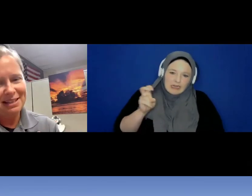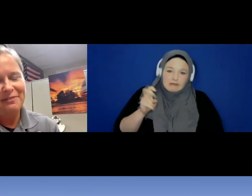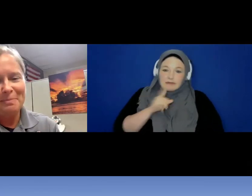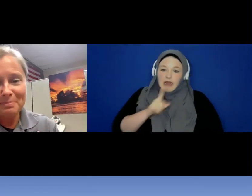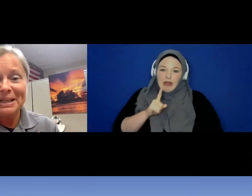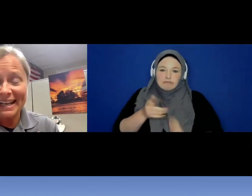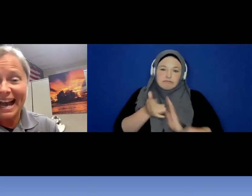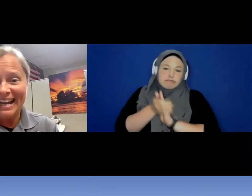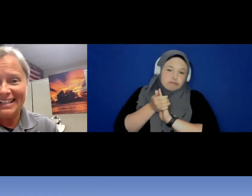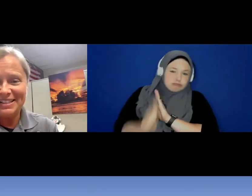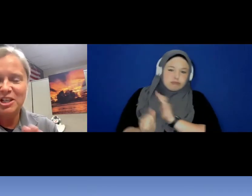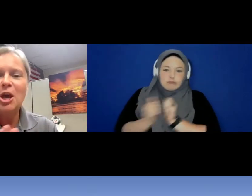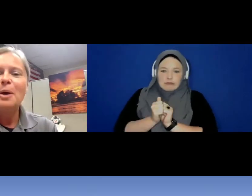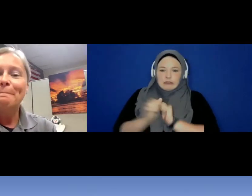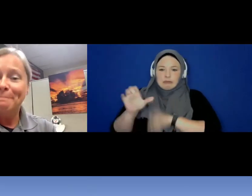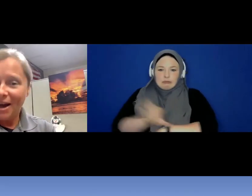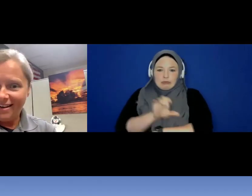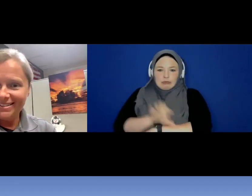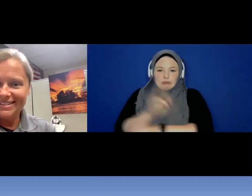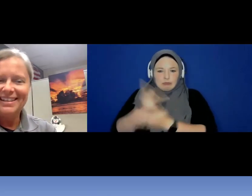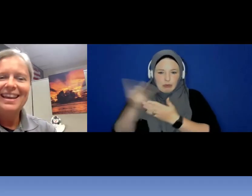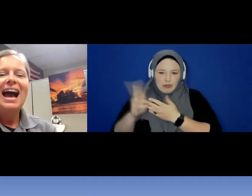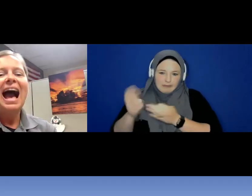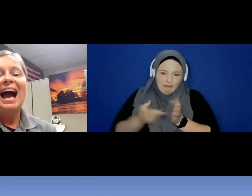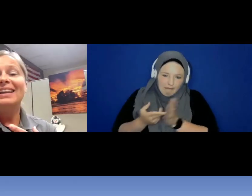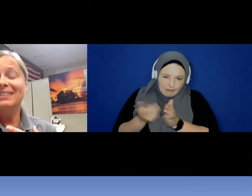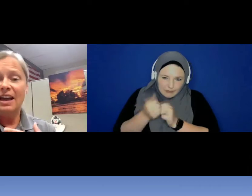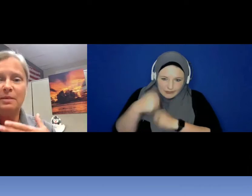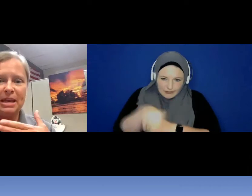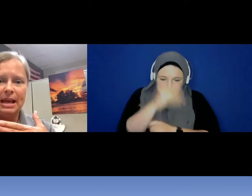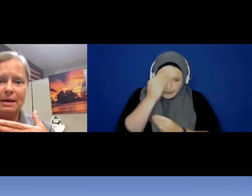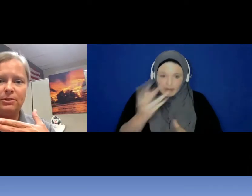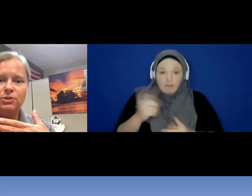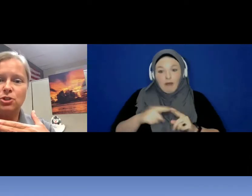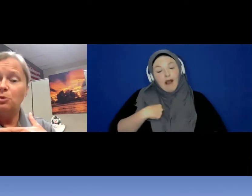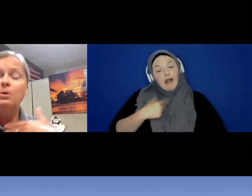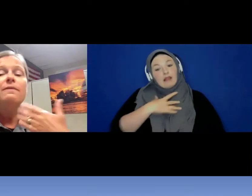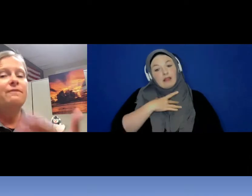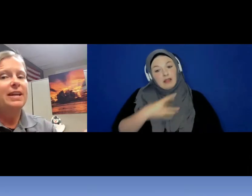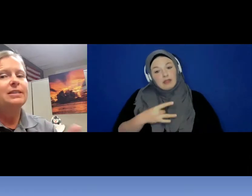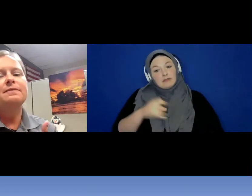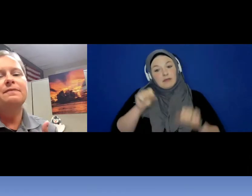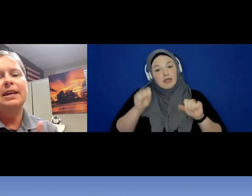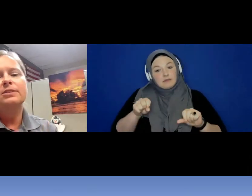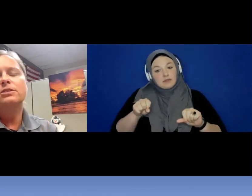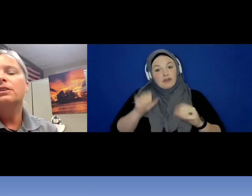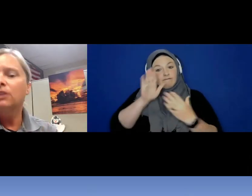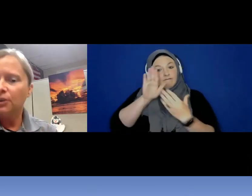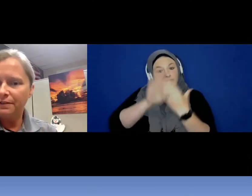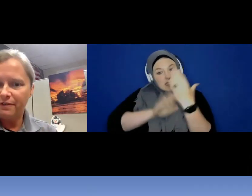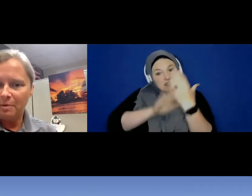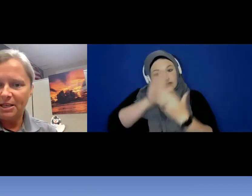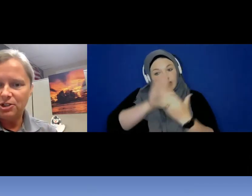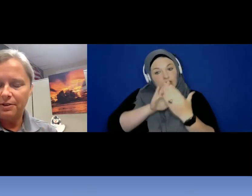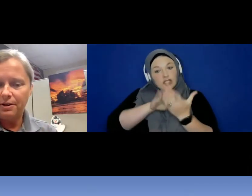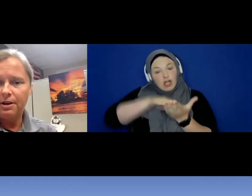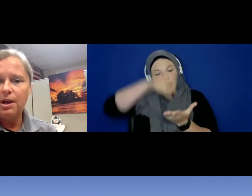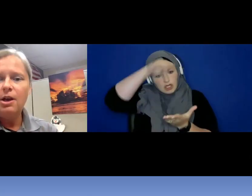if I am being honest, but I like being able to face-to-face learn from each other.